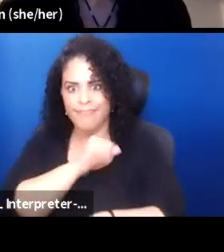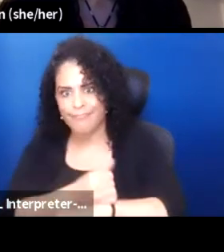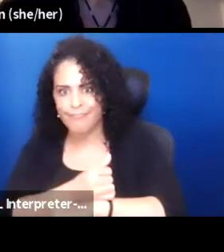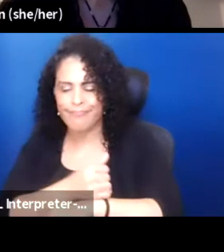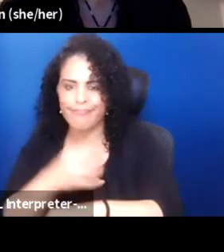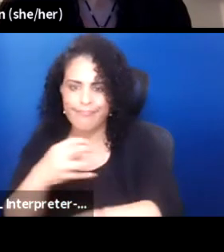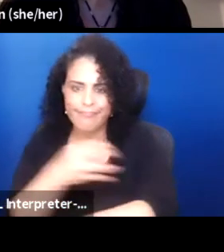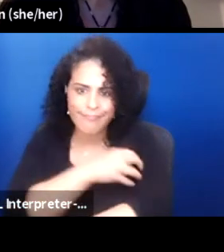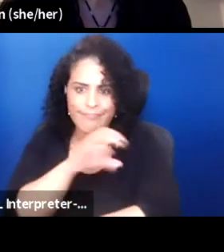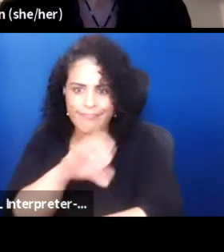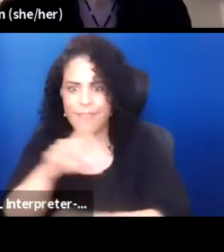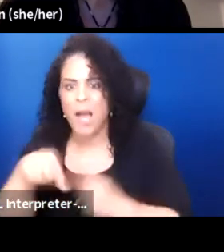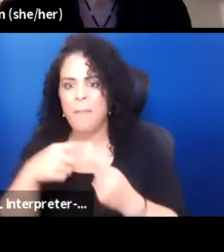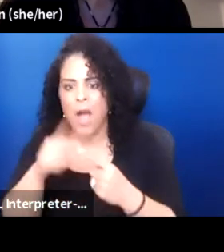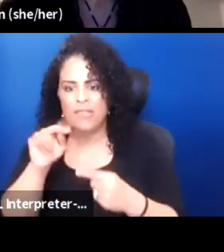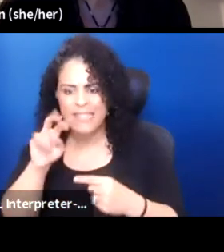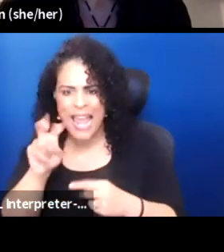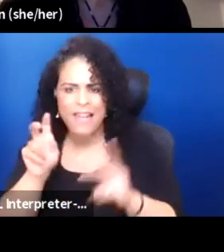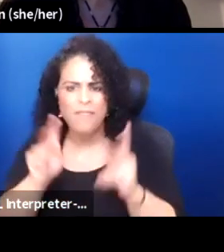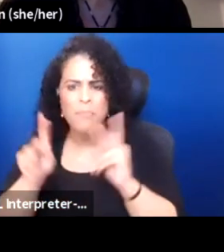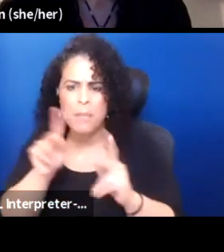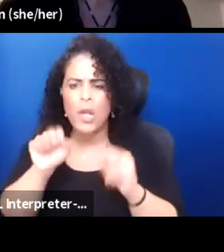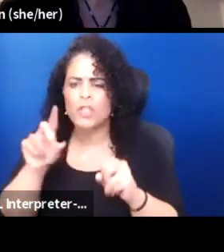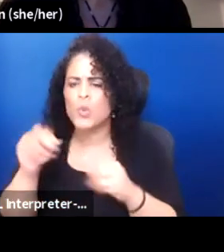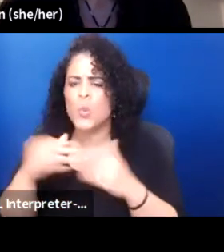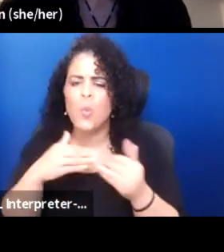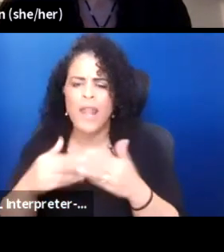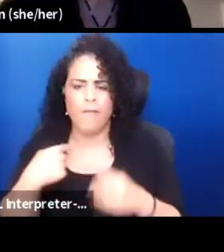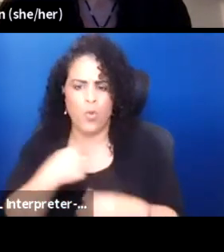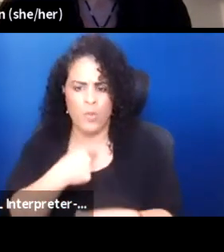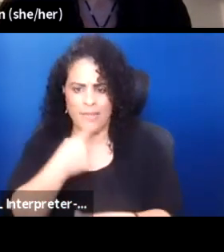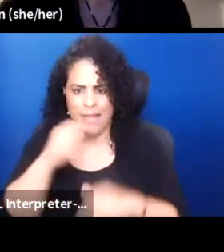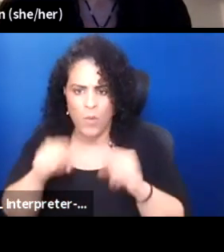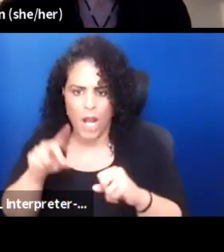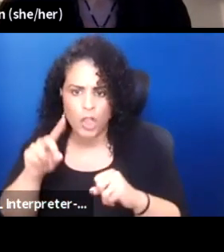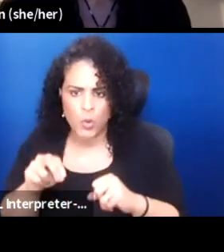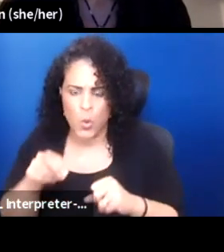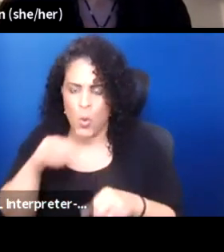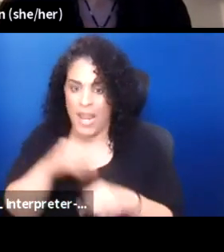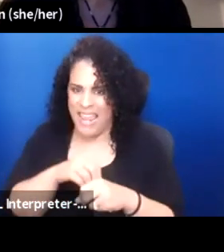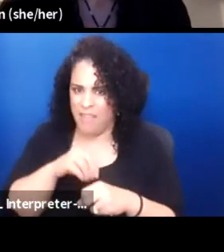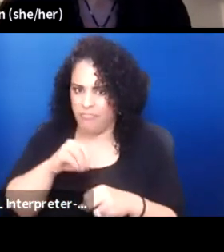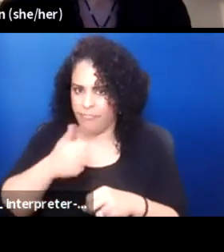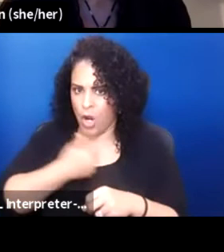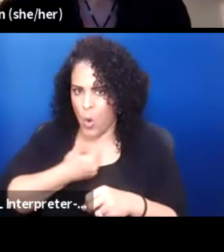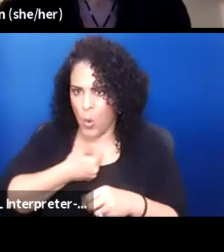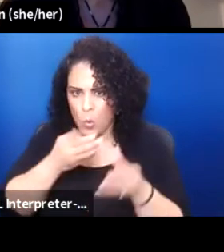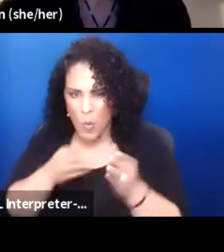being able to do what we say we should do in our own ways. Right? And like Fern was saying in the beginning